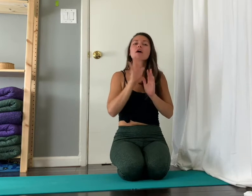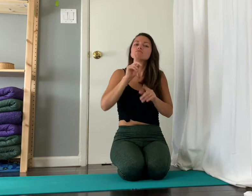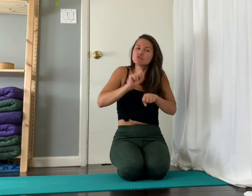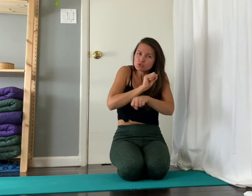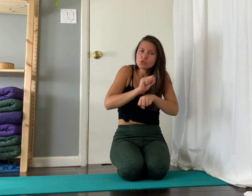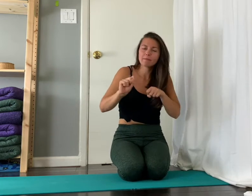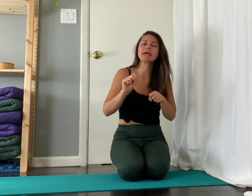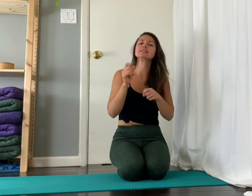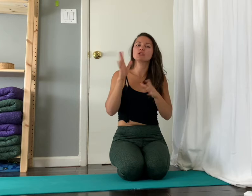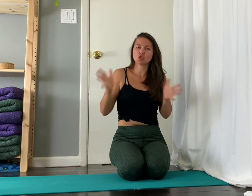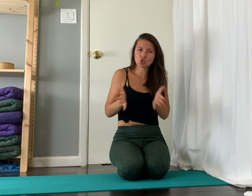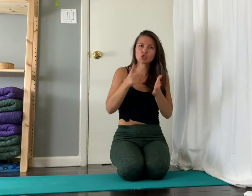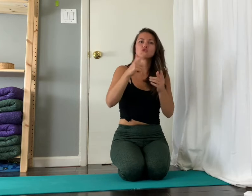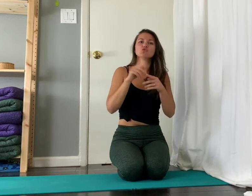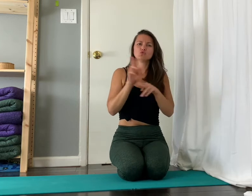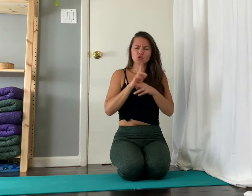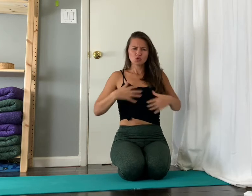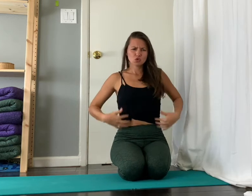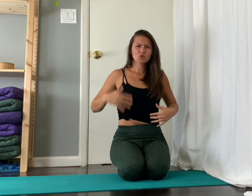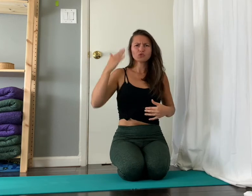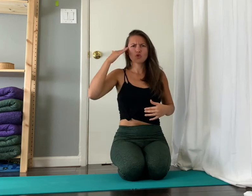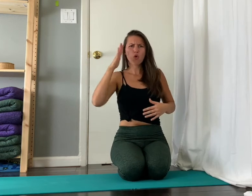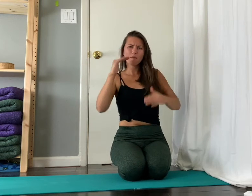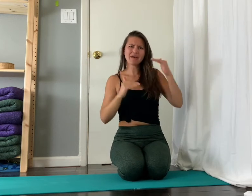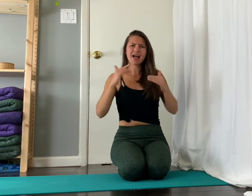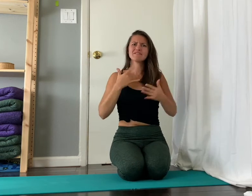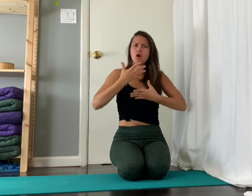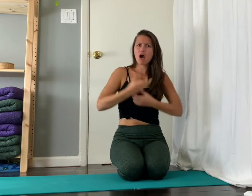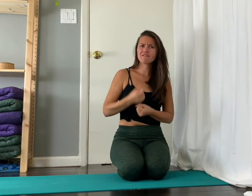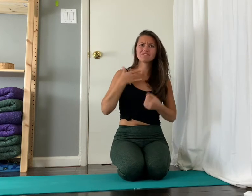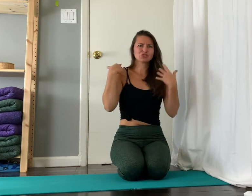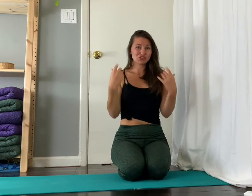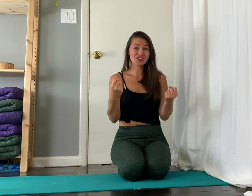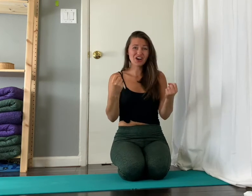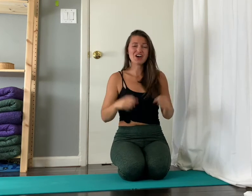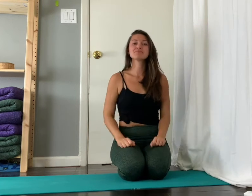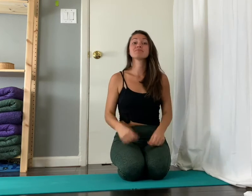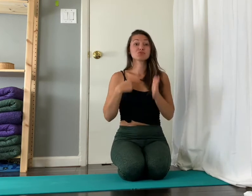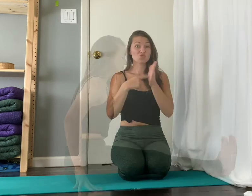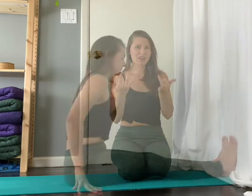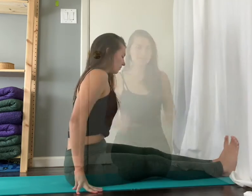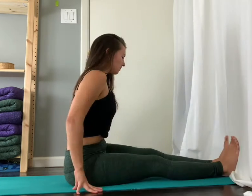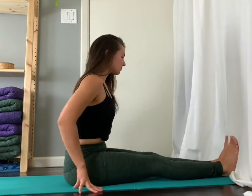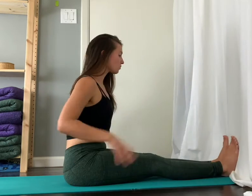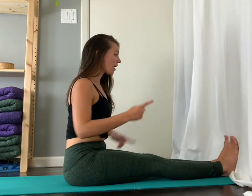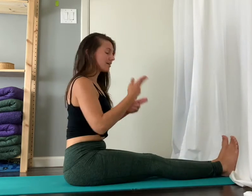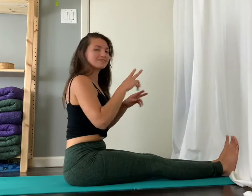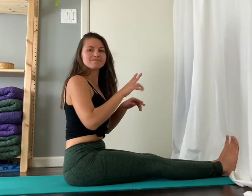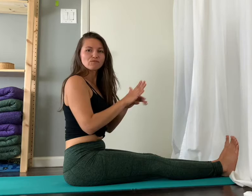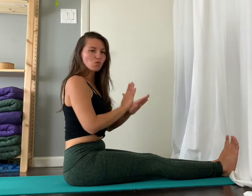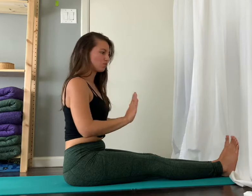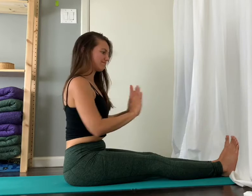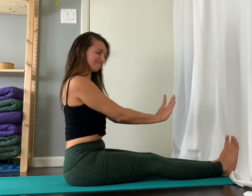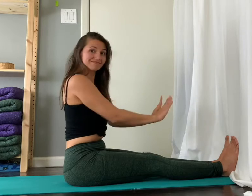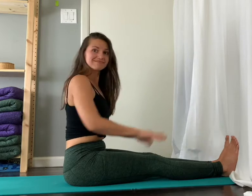that will truly encourage you to use your core and balance, and make you feel confident and strong. Check it out: Feet flush against the wall.